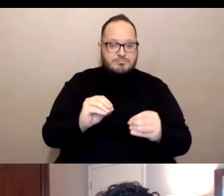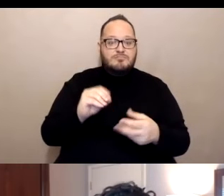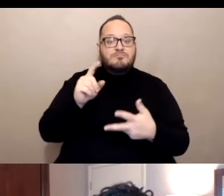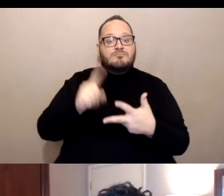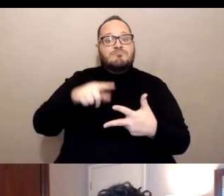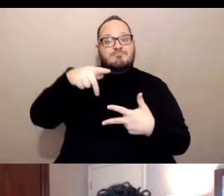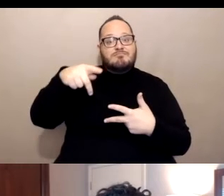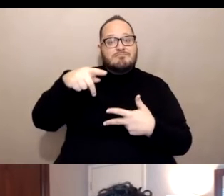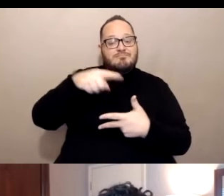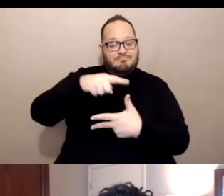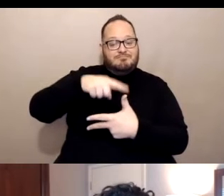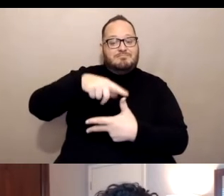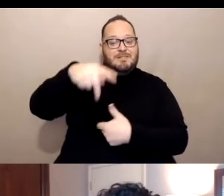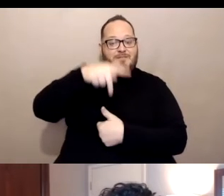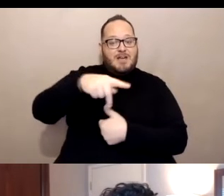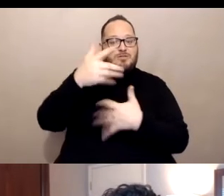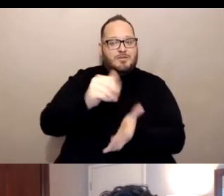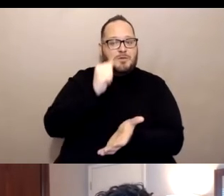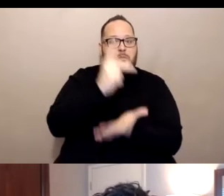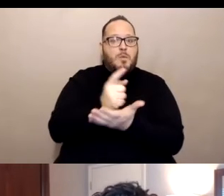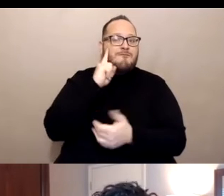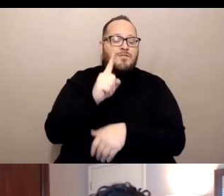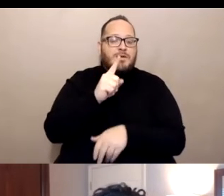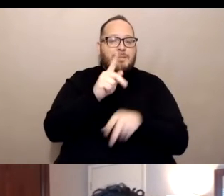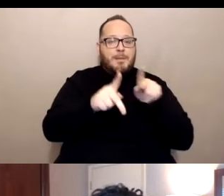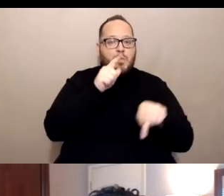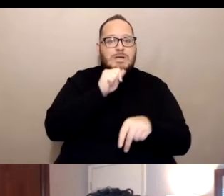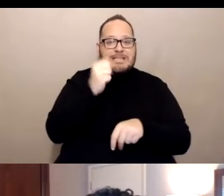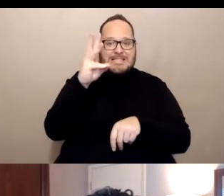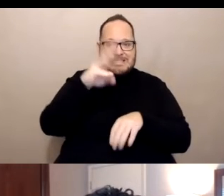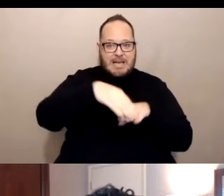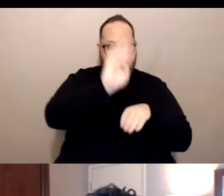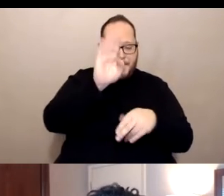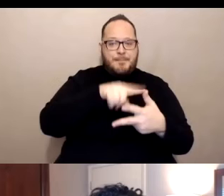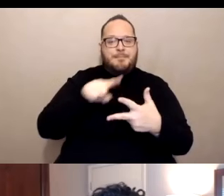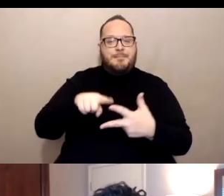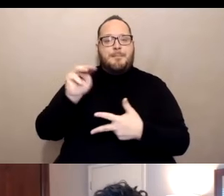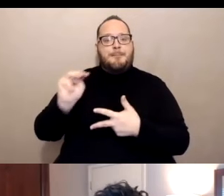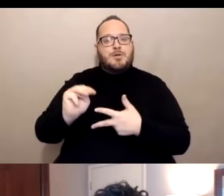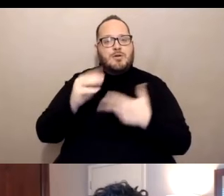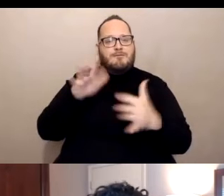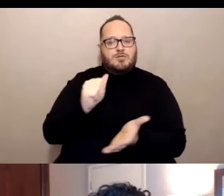ages 16 and up, and the Moderna is currently approved for folks 18 years and up.